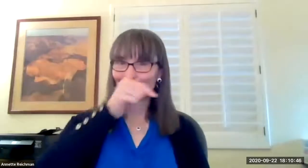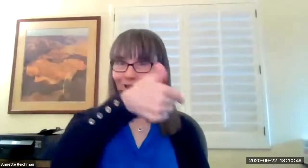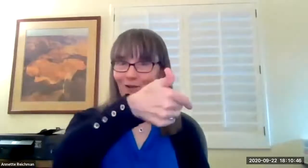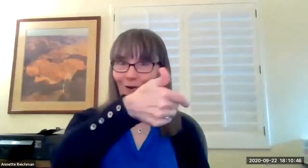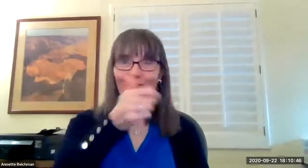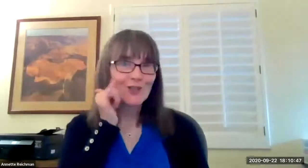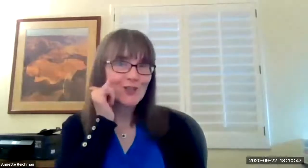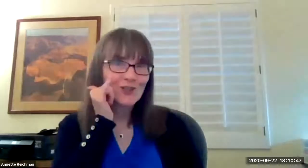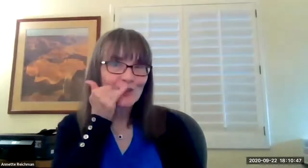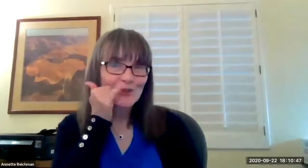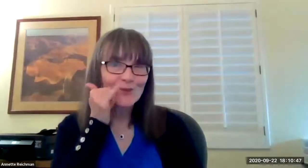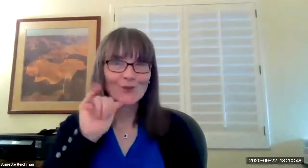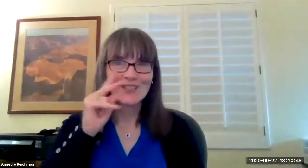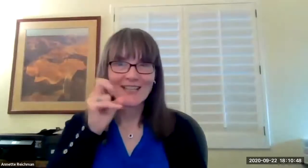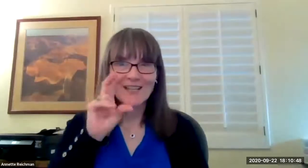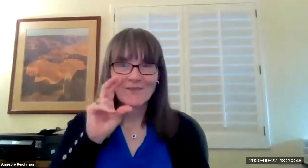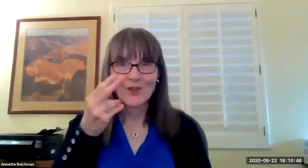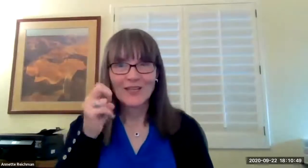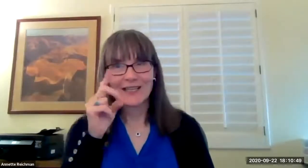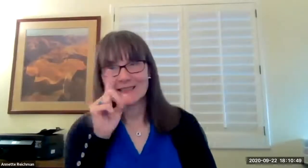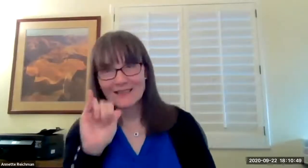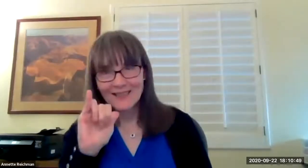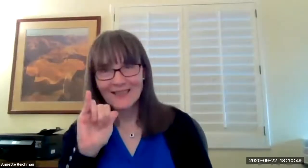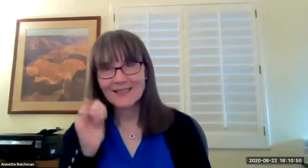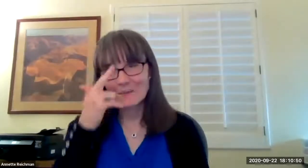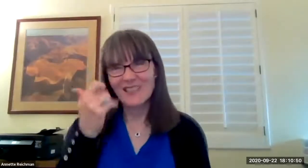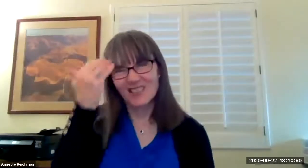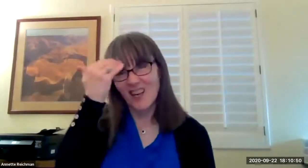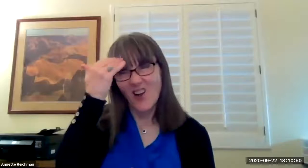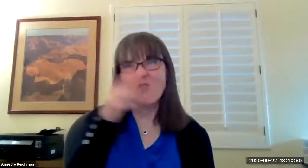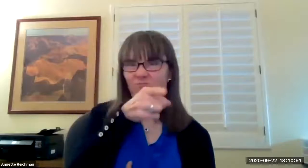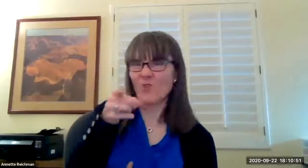i will go ahead and turn it over to jennifer